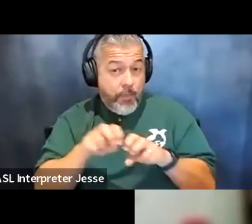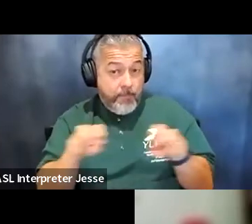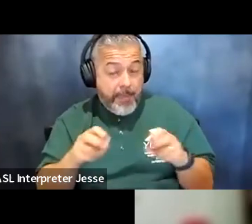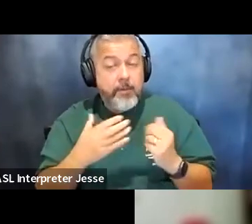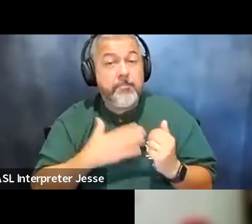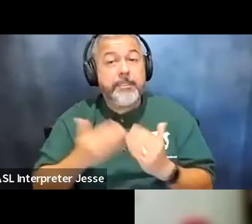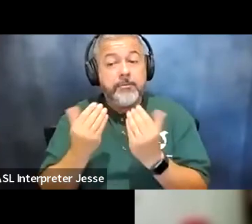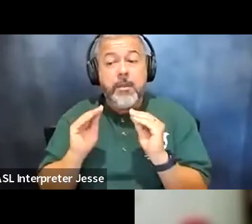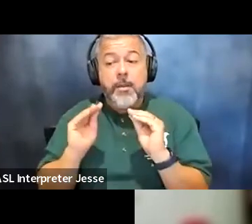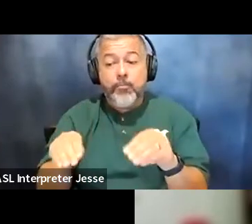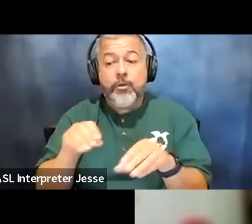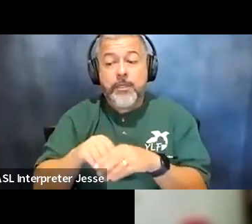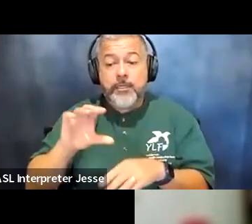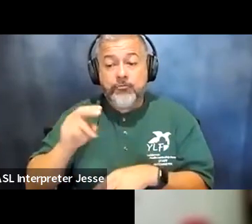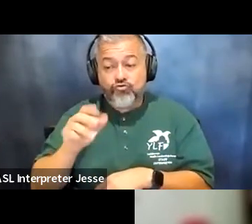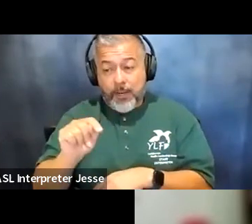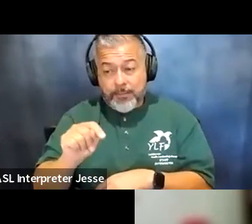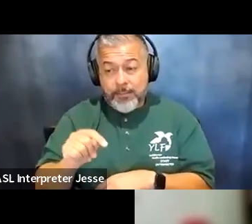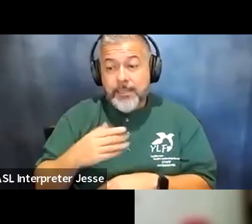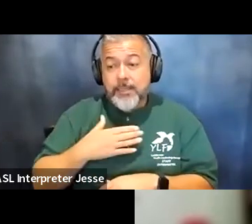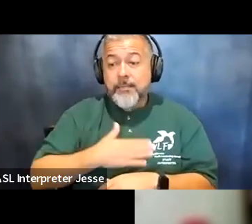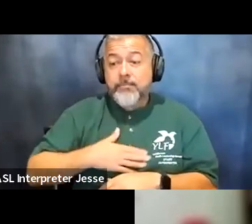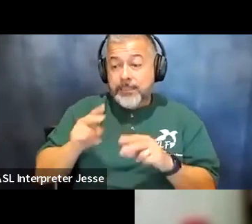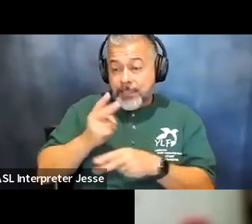guys can kind of keep an eye on the chat and see if someone had a question for you